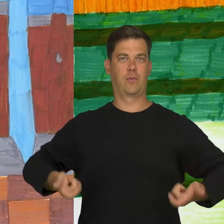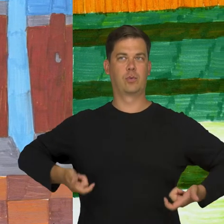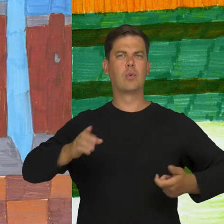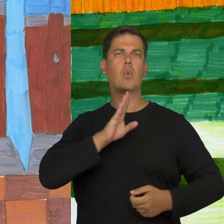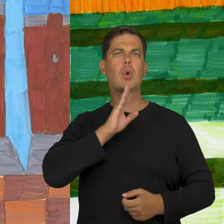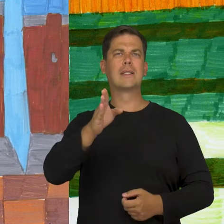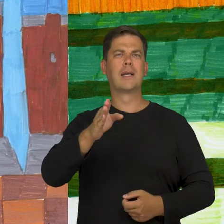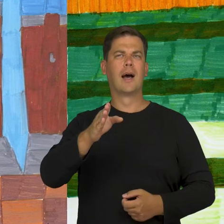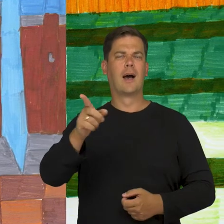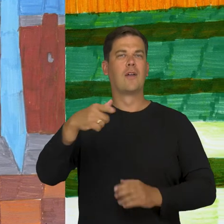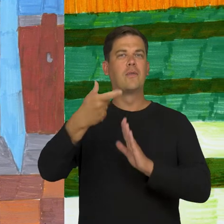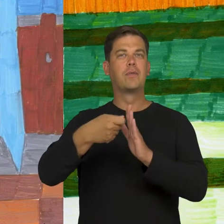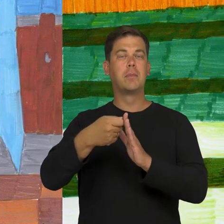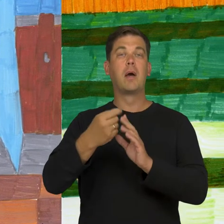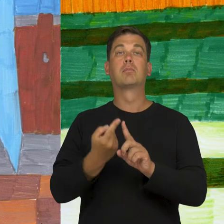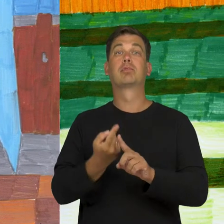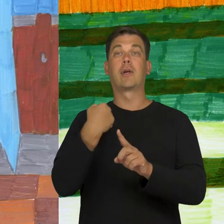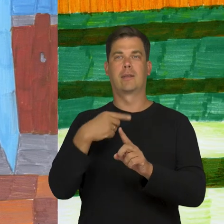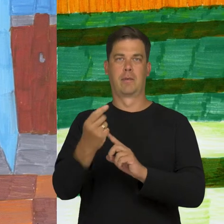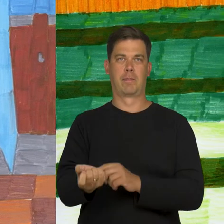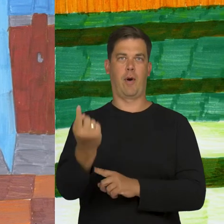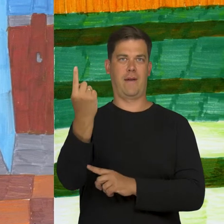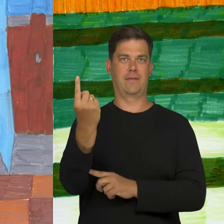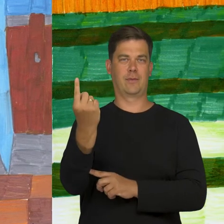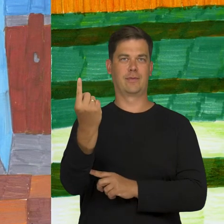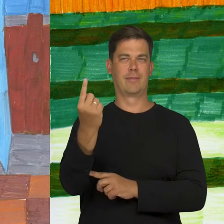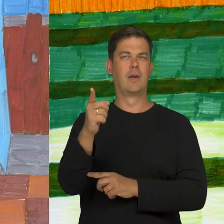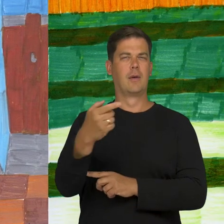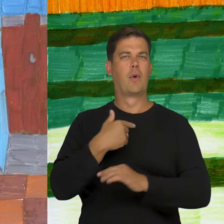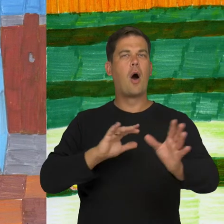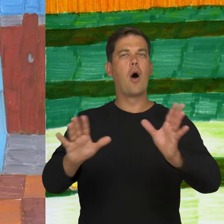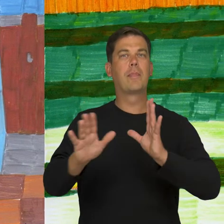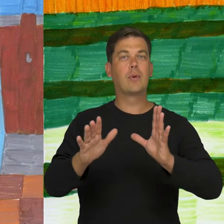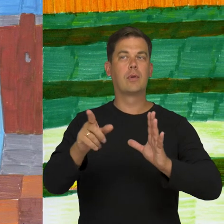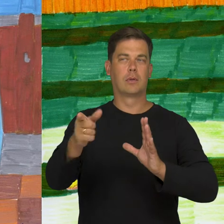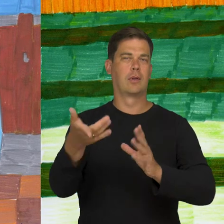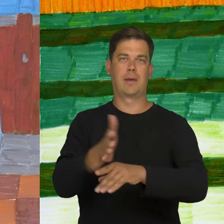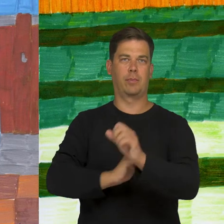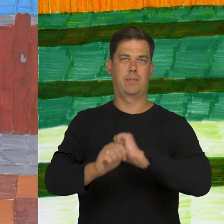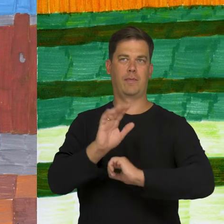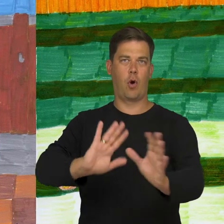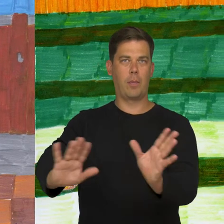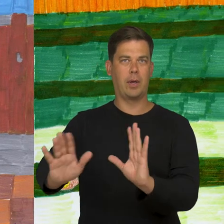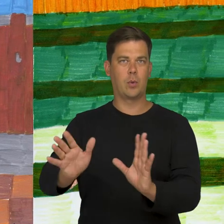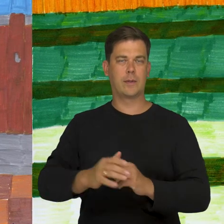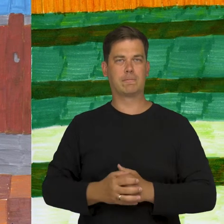in an American film titled "Me before you" about a caregiver who cares for the disabled person.